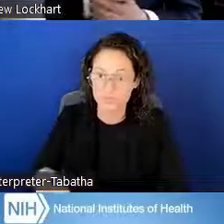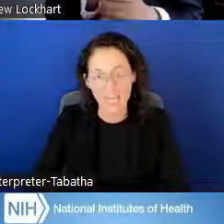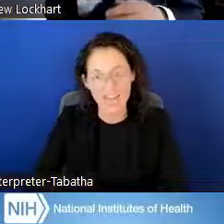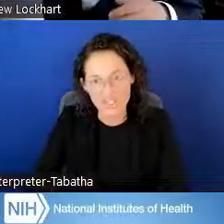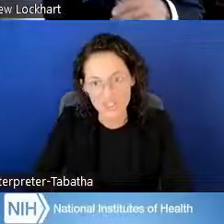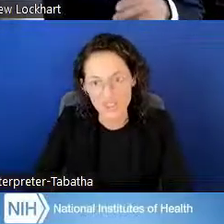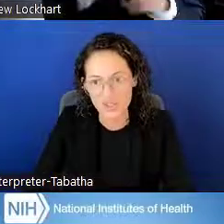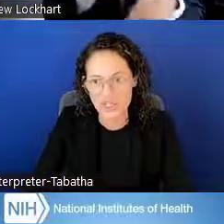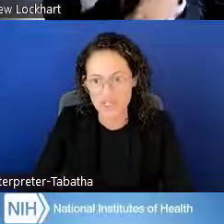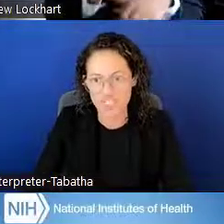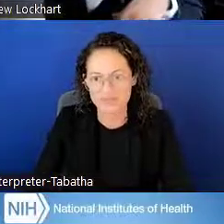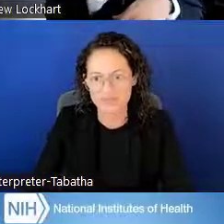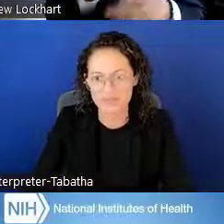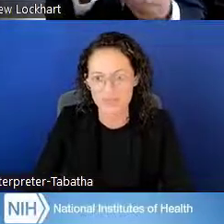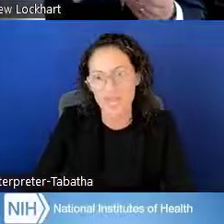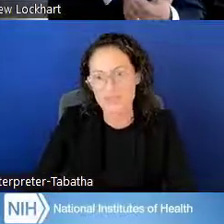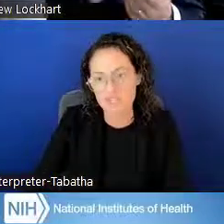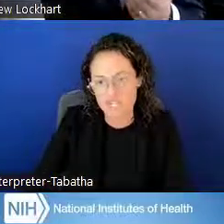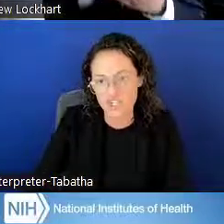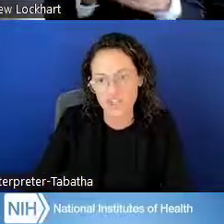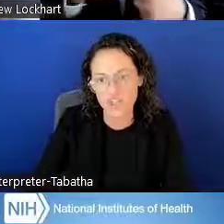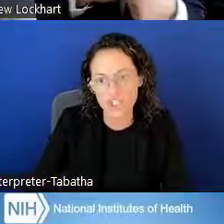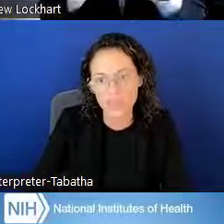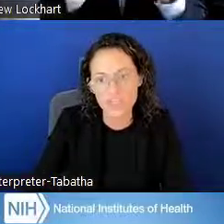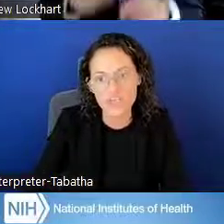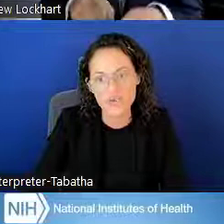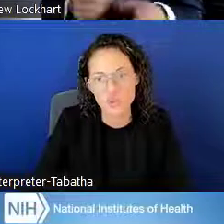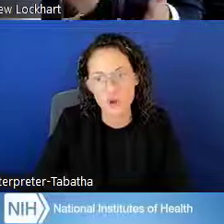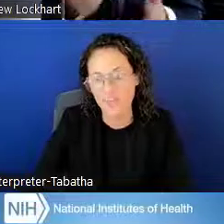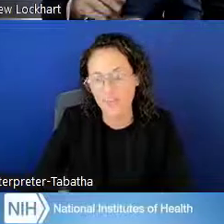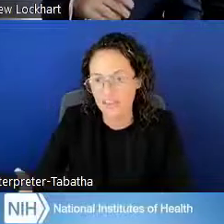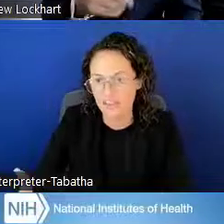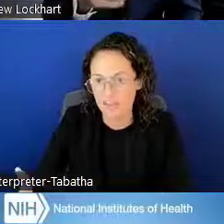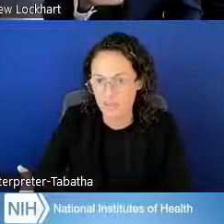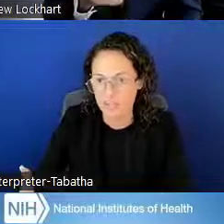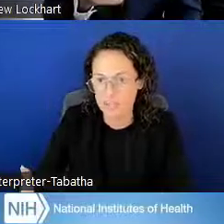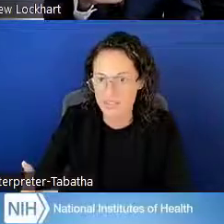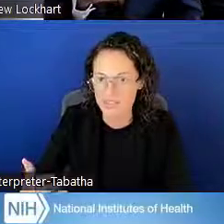Matthew Lockhart: That is a good question. As mentioned earlier, we do know that life happens.